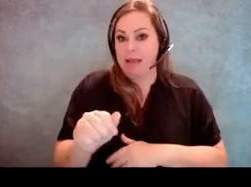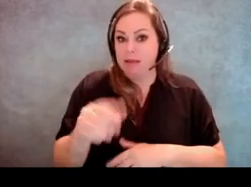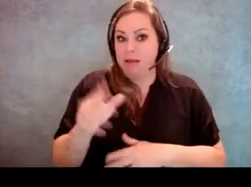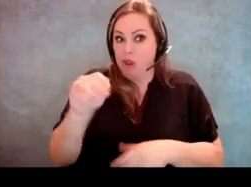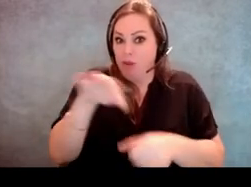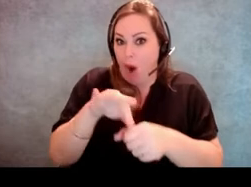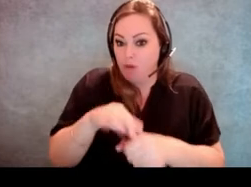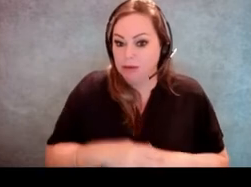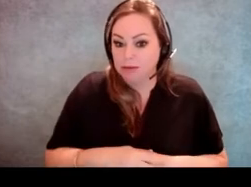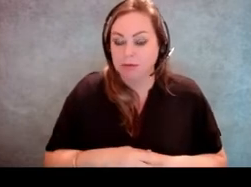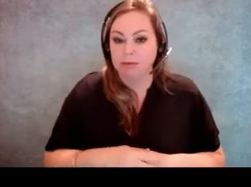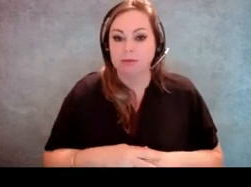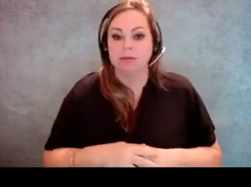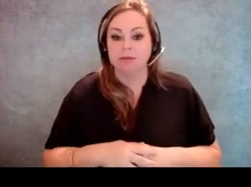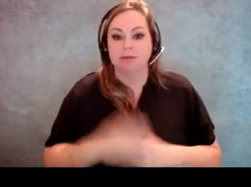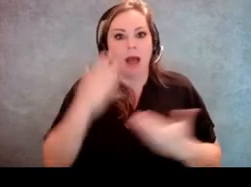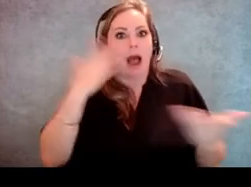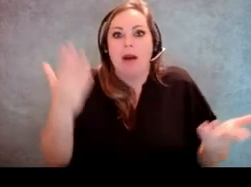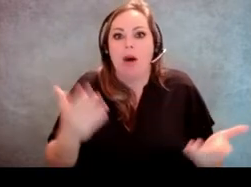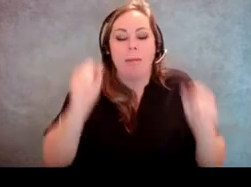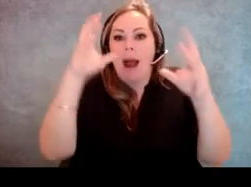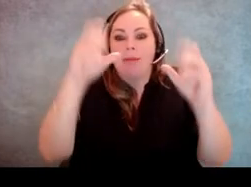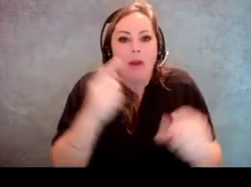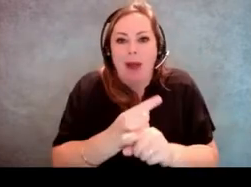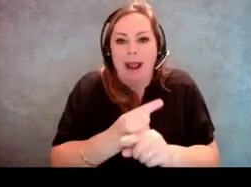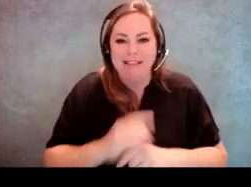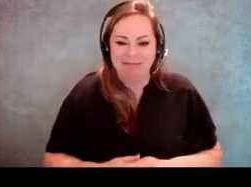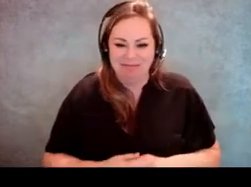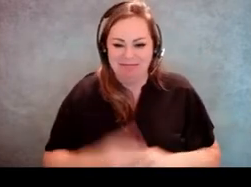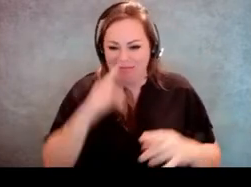and I know it's mind blowing, but it happens.